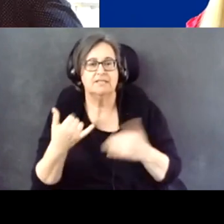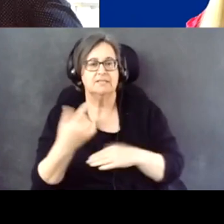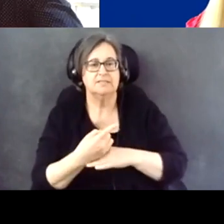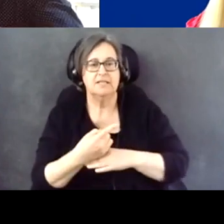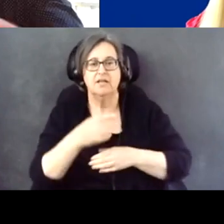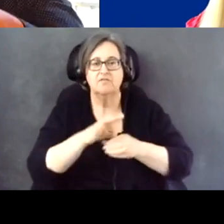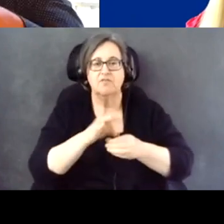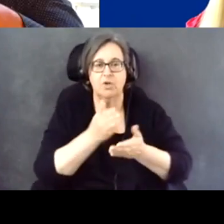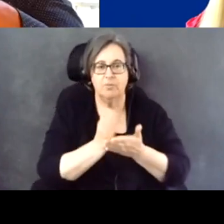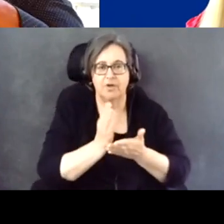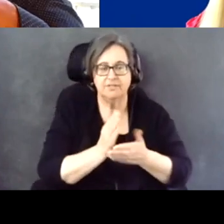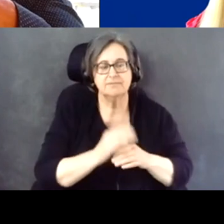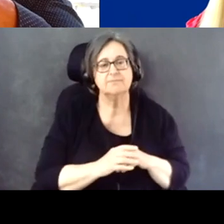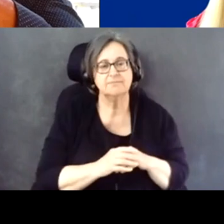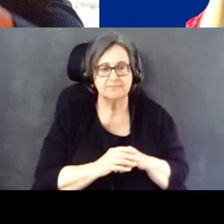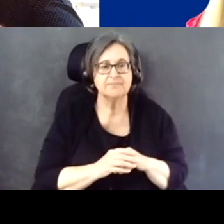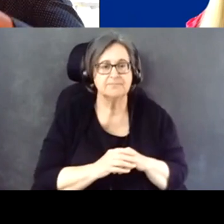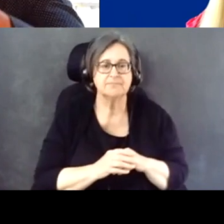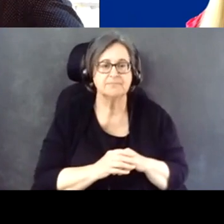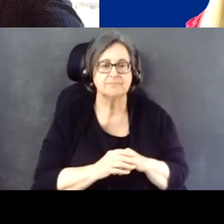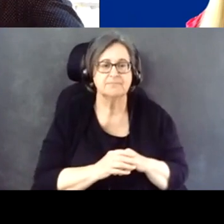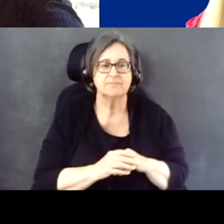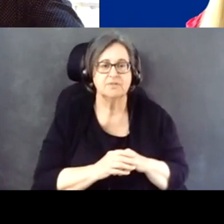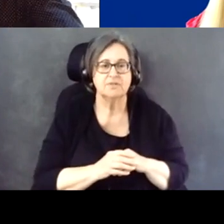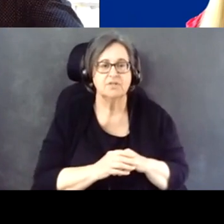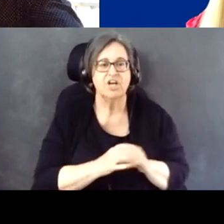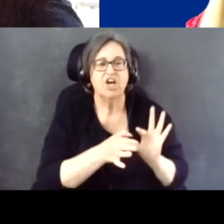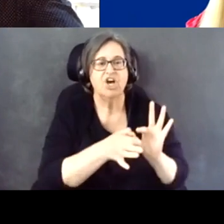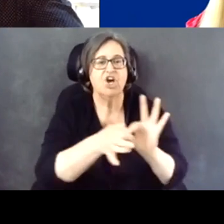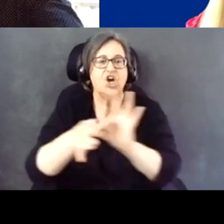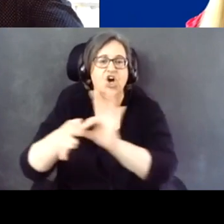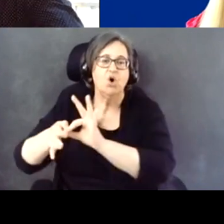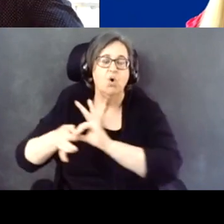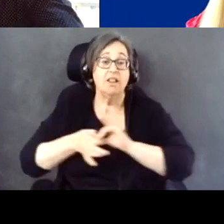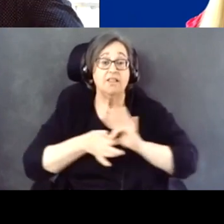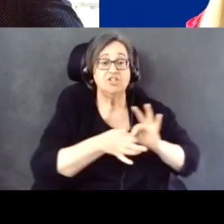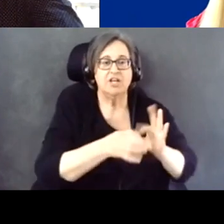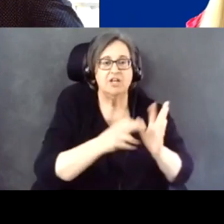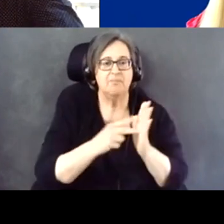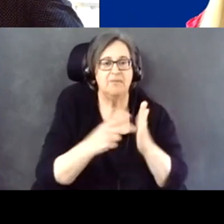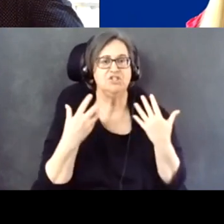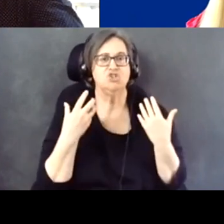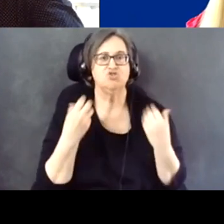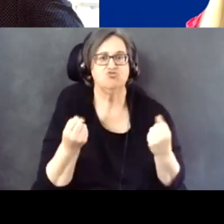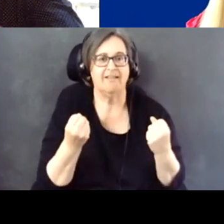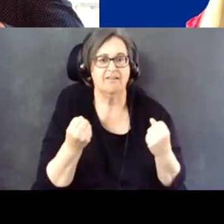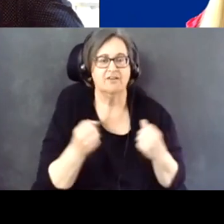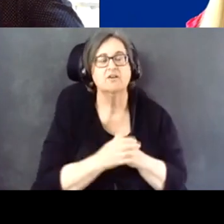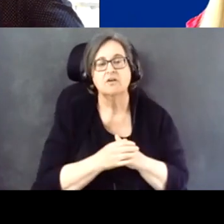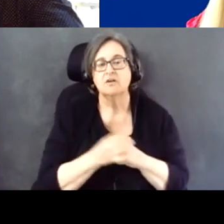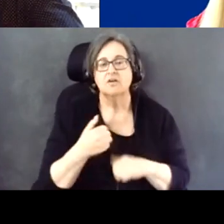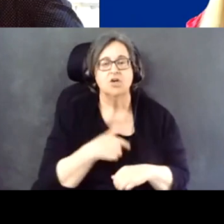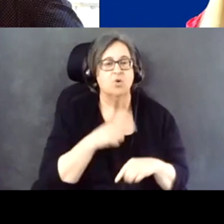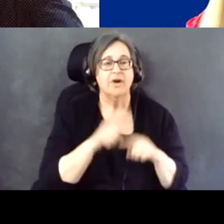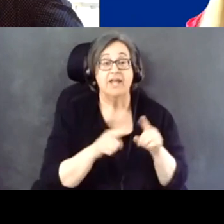So in coalition and strength, and we cannot win without coalition.